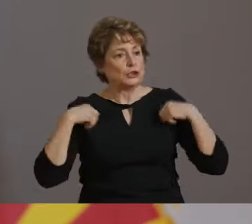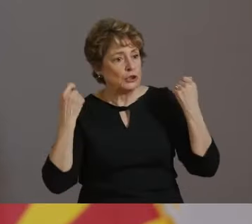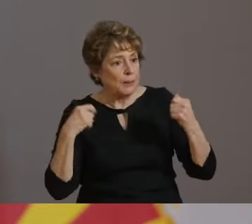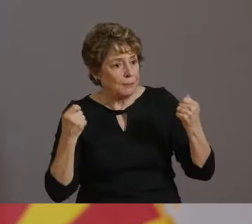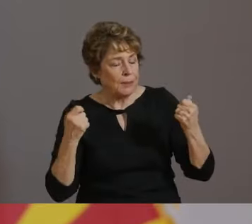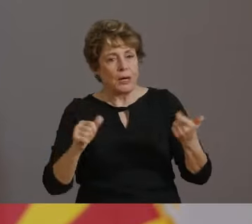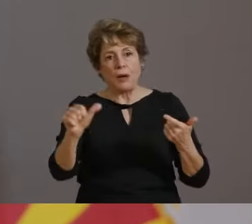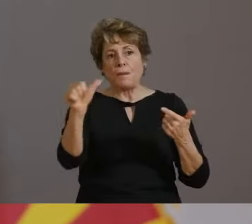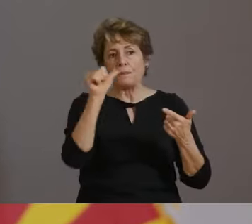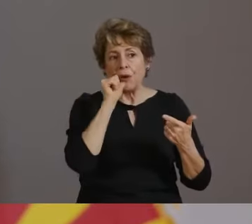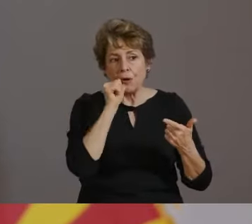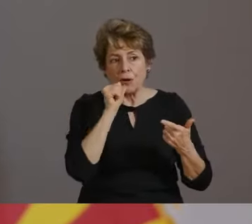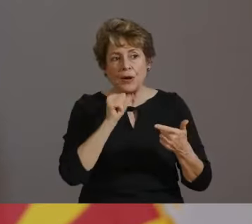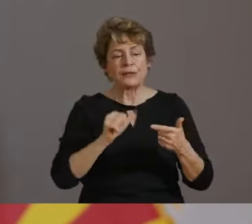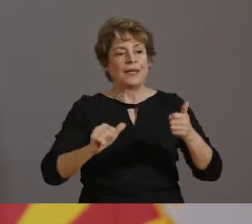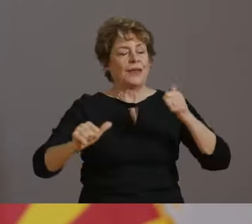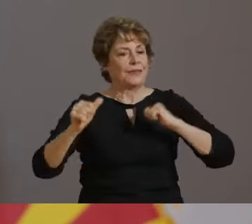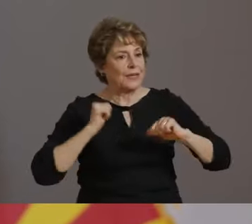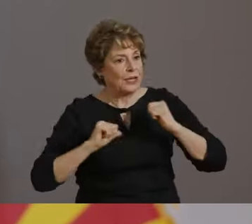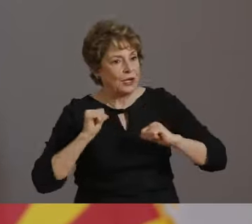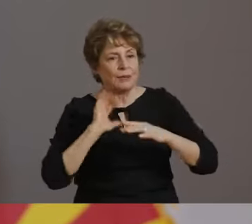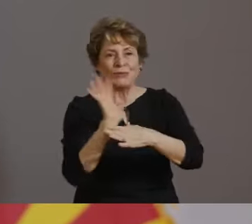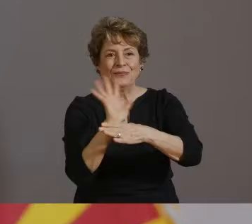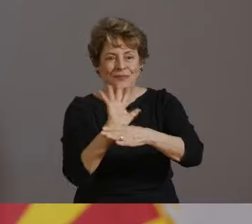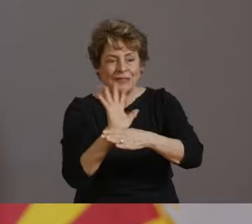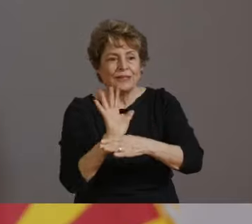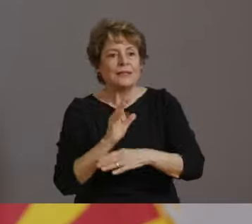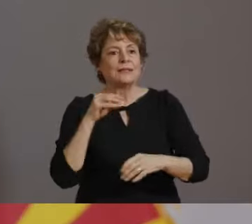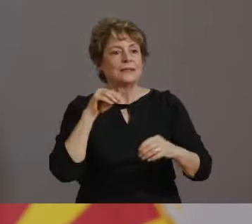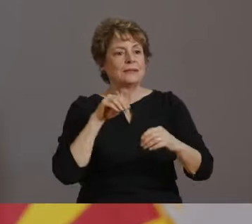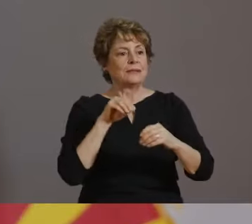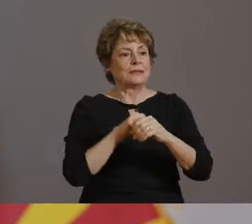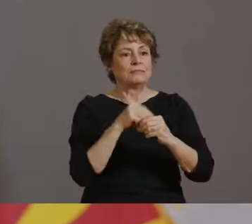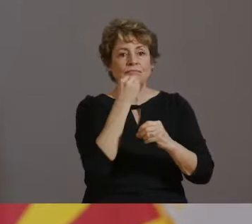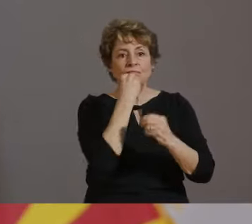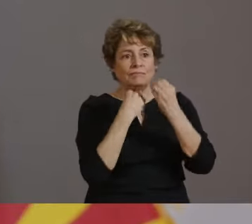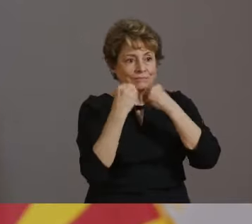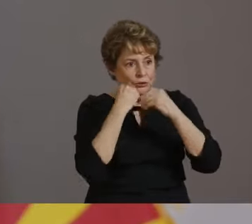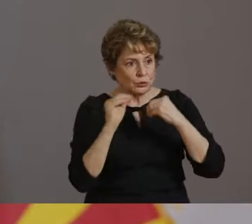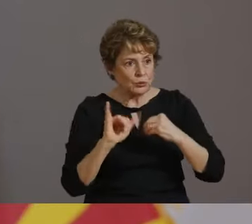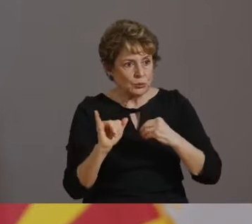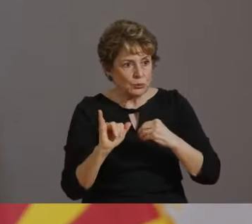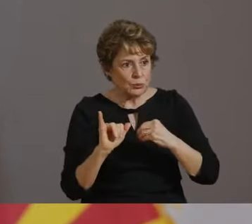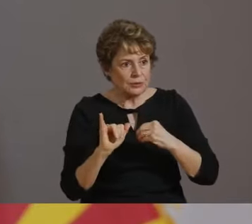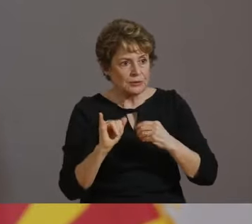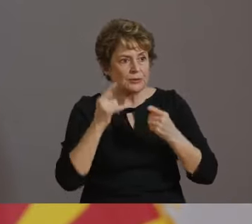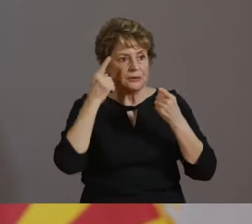OCCUPANCY AND TO COMPLY WITH THE PREVENTION REQUIREMENTS FOR THEIR ESTABLISHMENT TYPE.